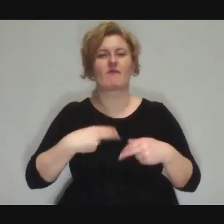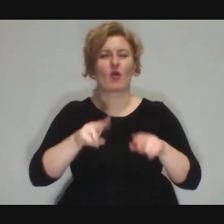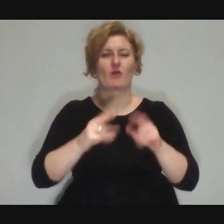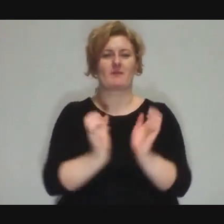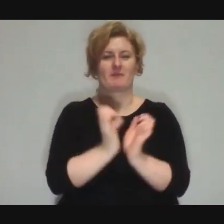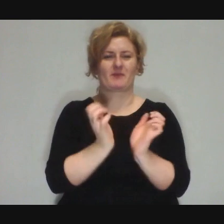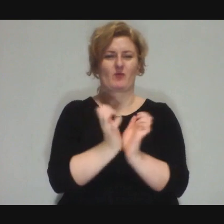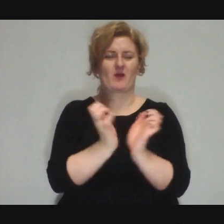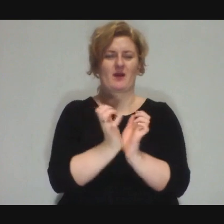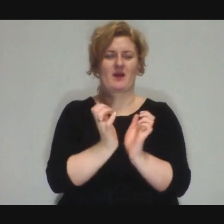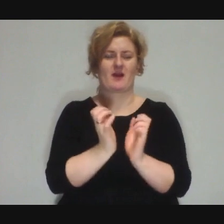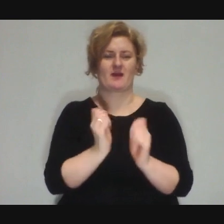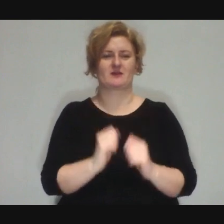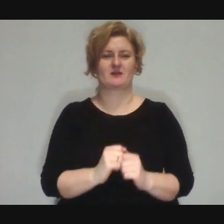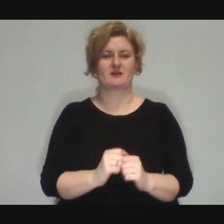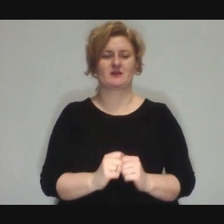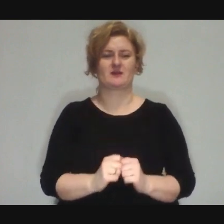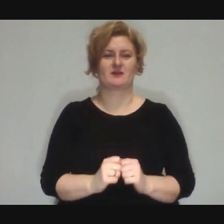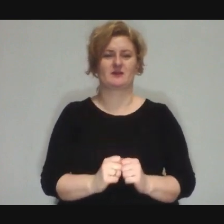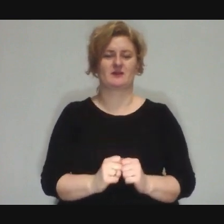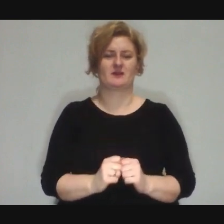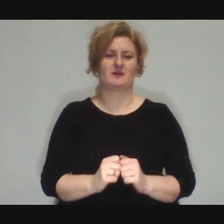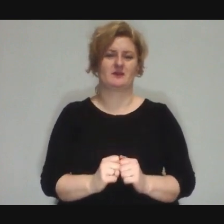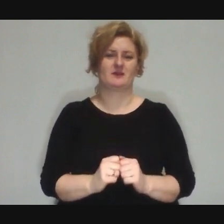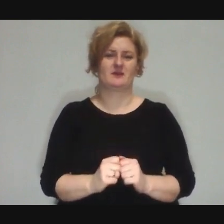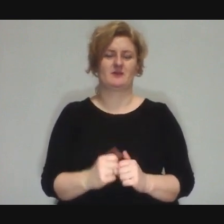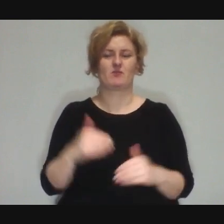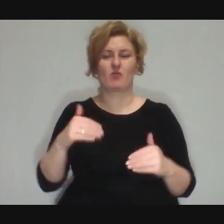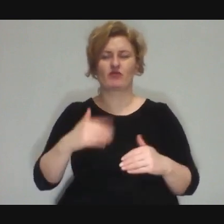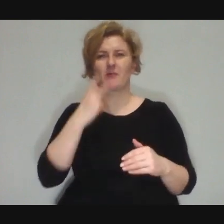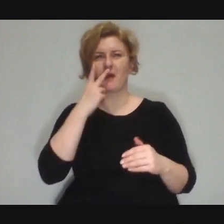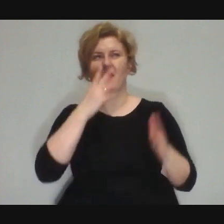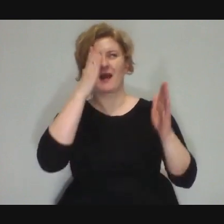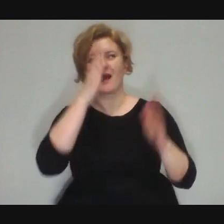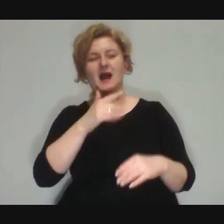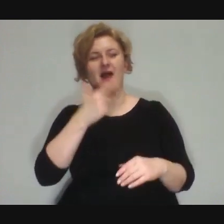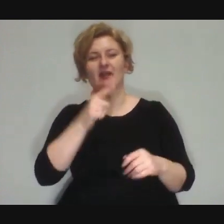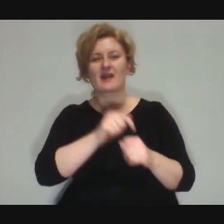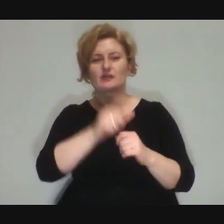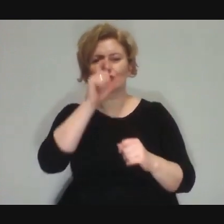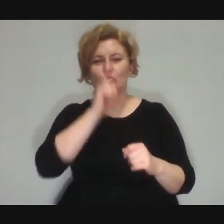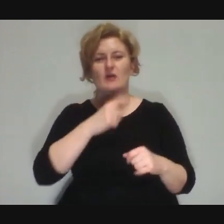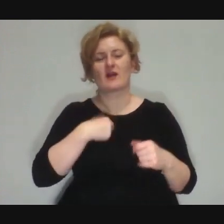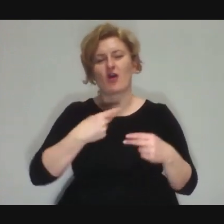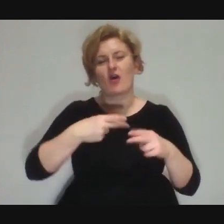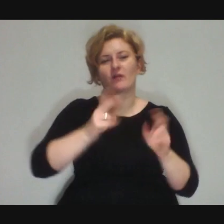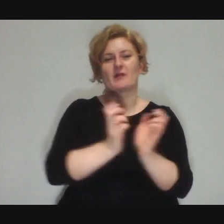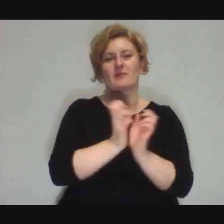Or there was the option that - such mechanisms can work.